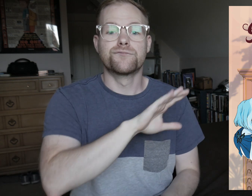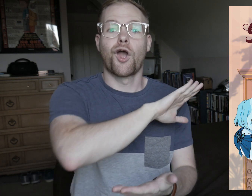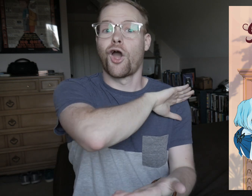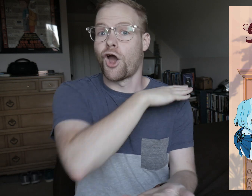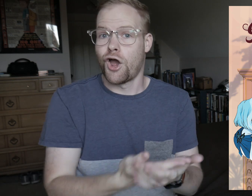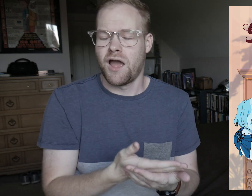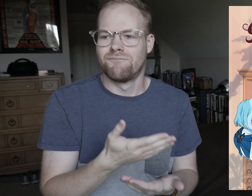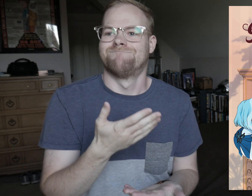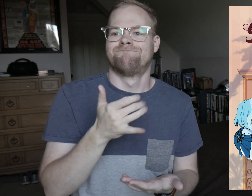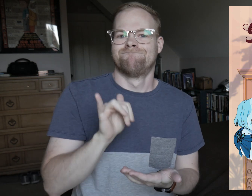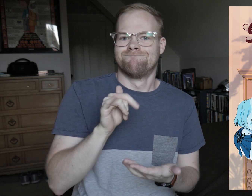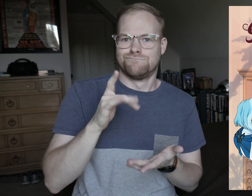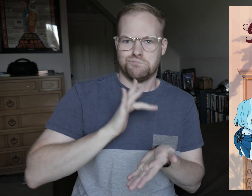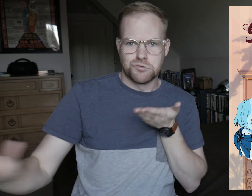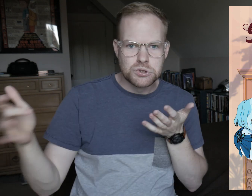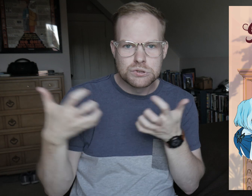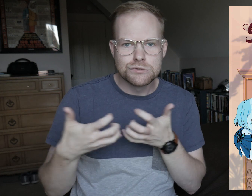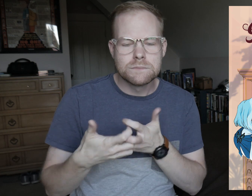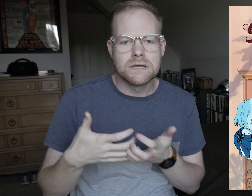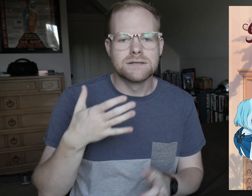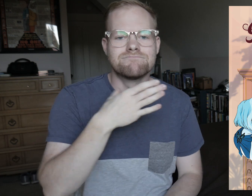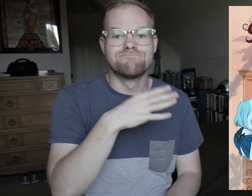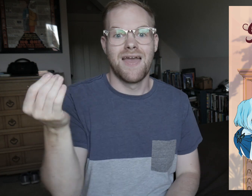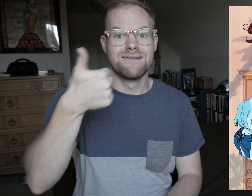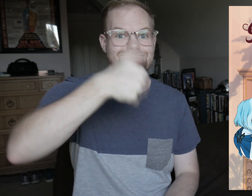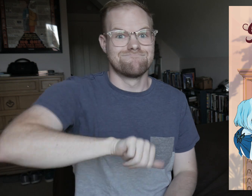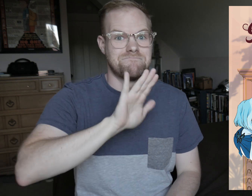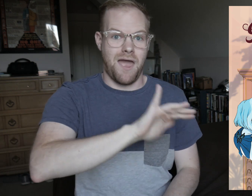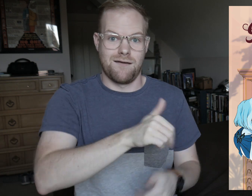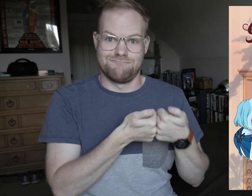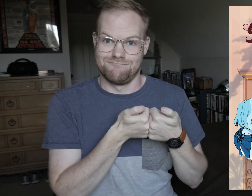When she arrives, she finds a rude roommate and gets dumped by her sweetheart.